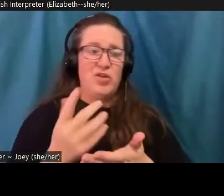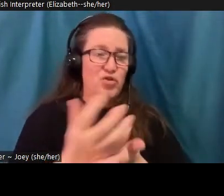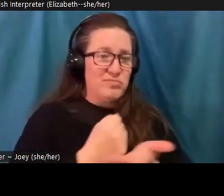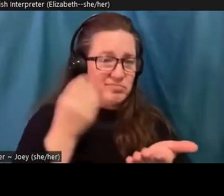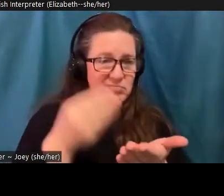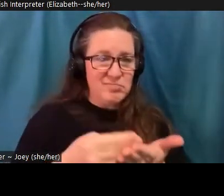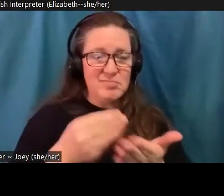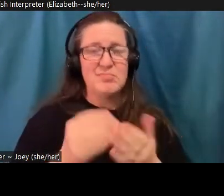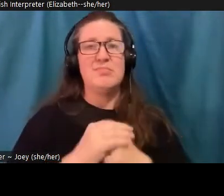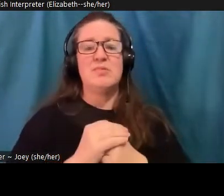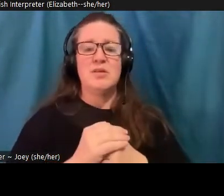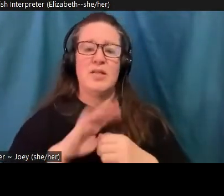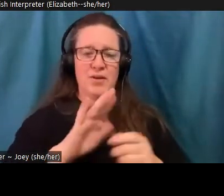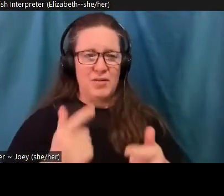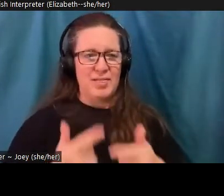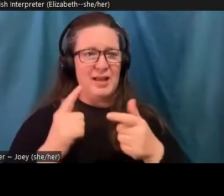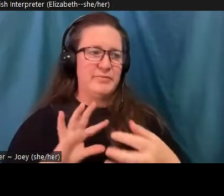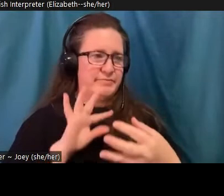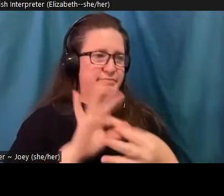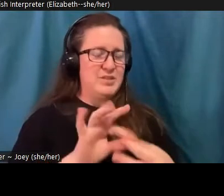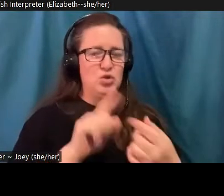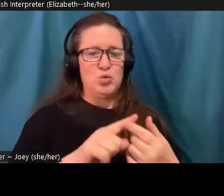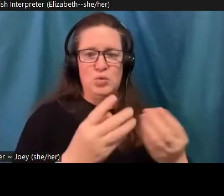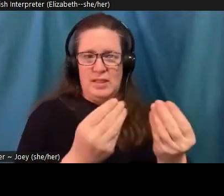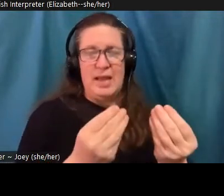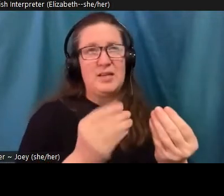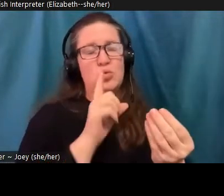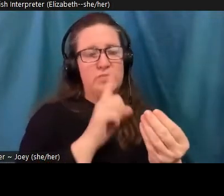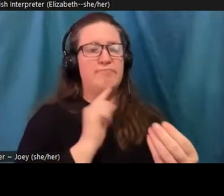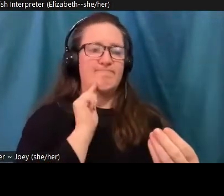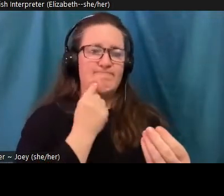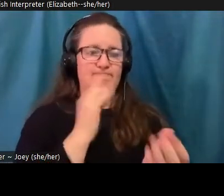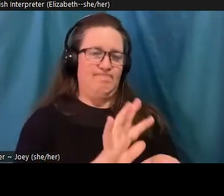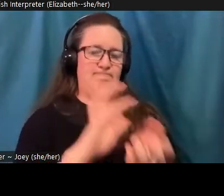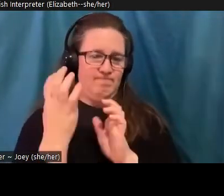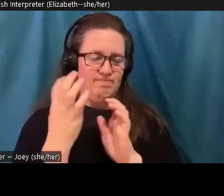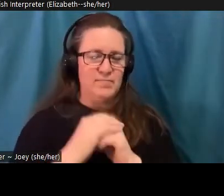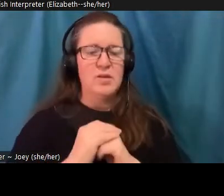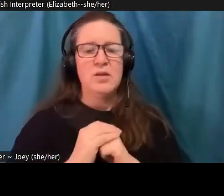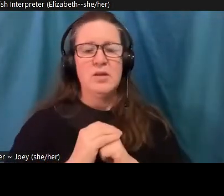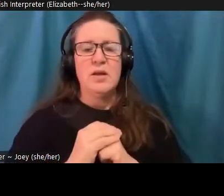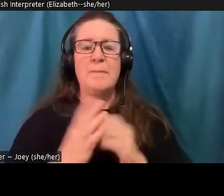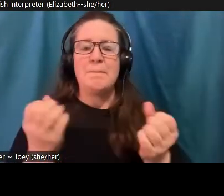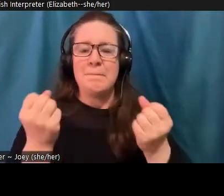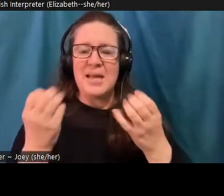closely tied with the land. Within many indigenous communities, the warming climate is wiping out traditional